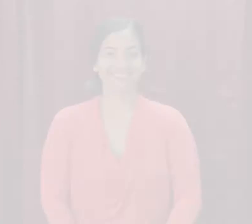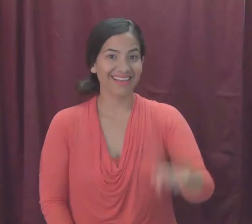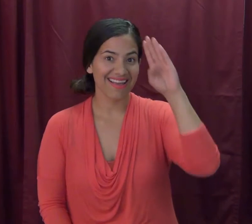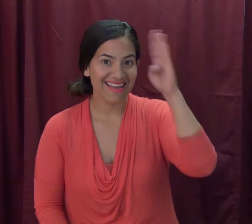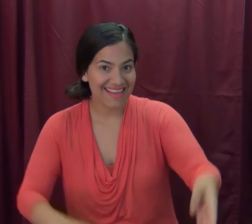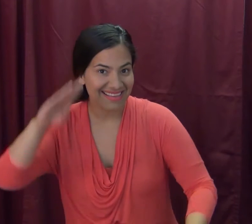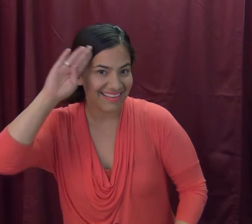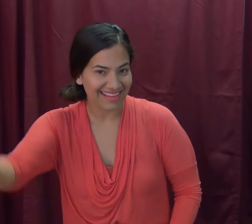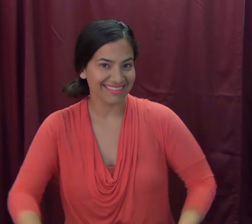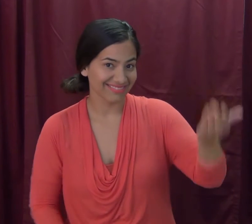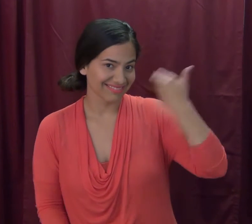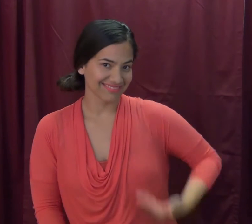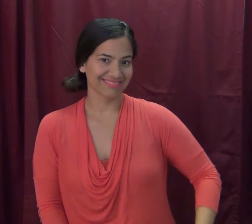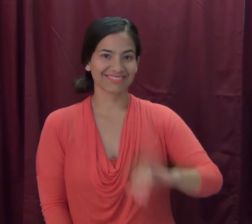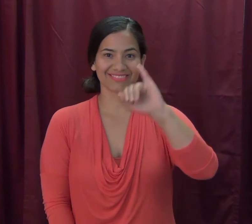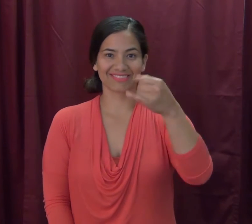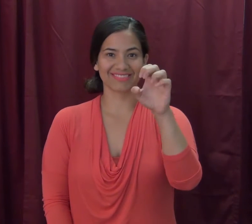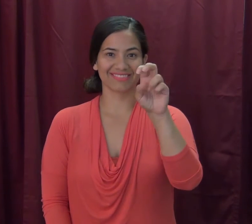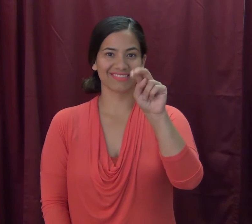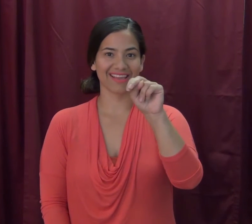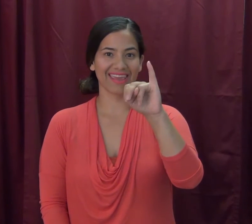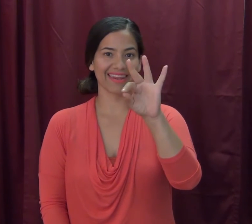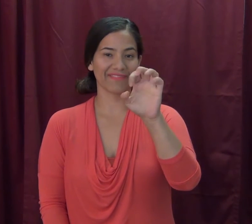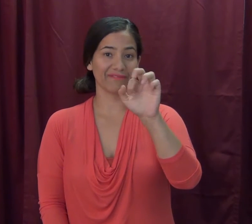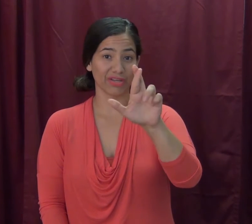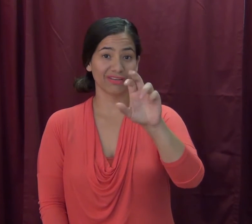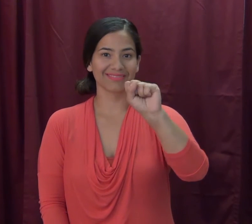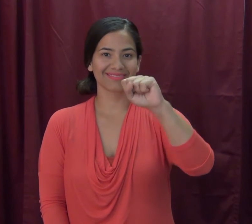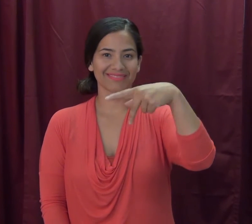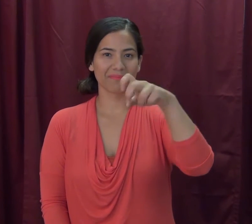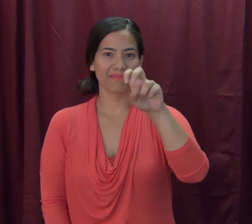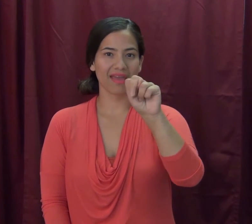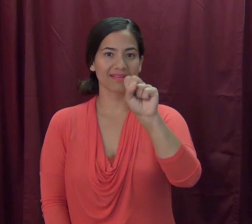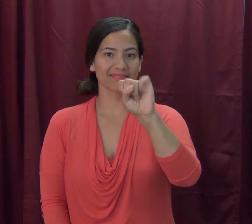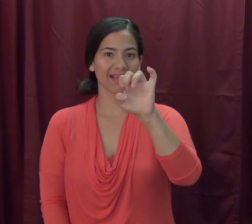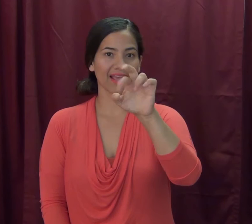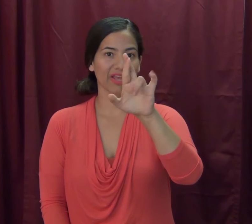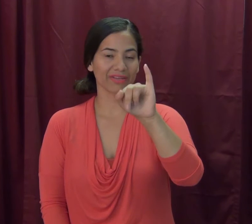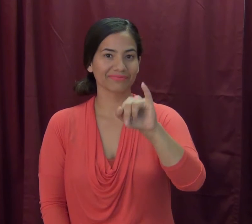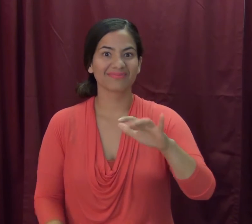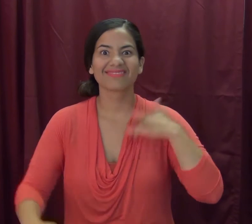Hello! I'm Jennifer Spensieri